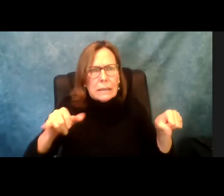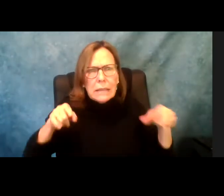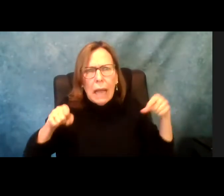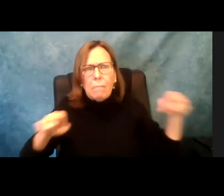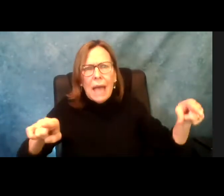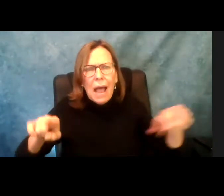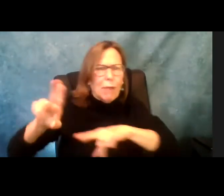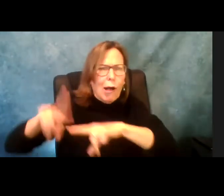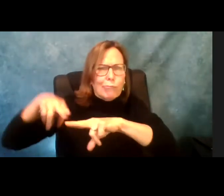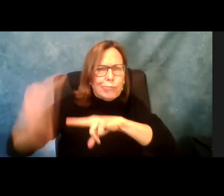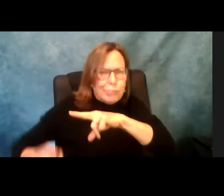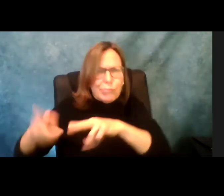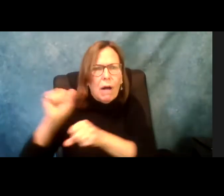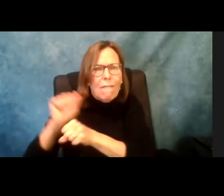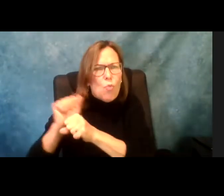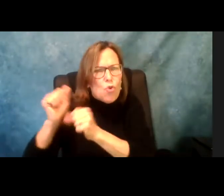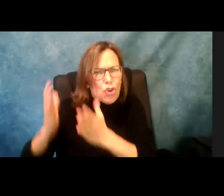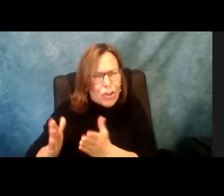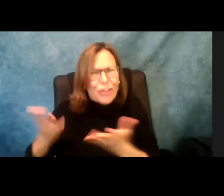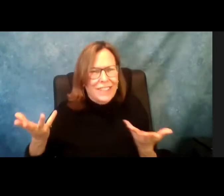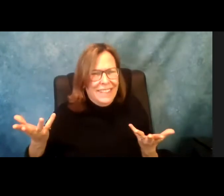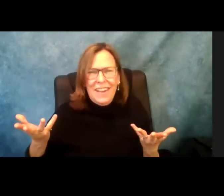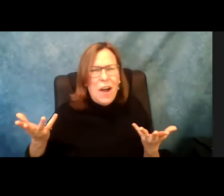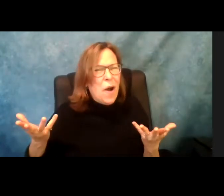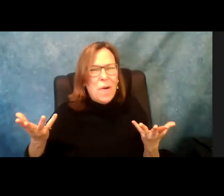continuing to see an increased demand while we have a